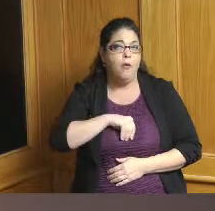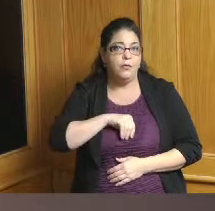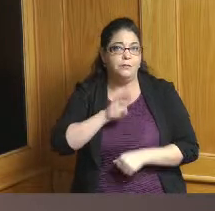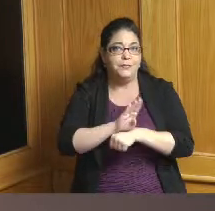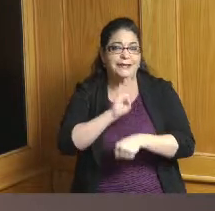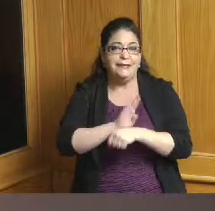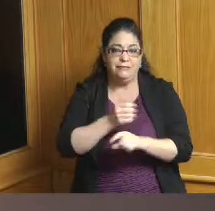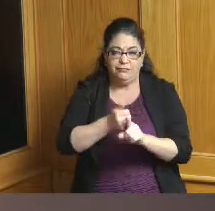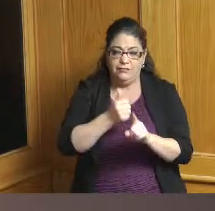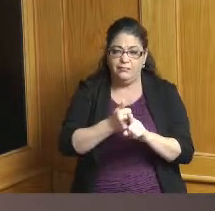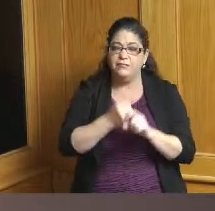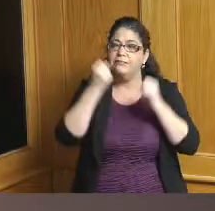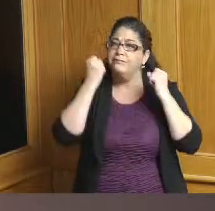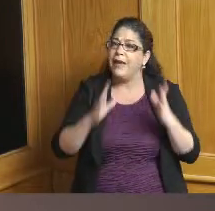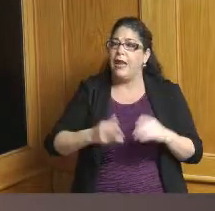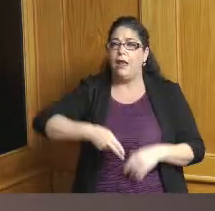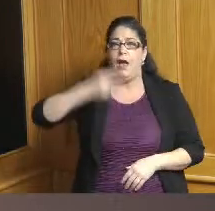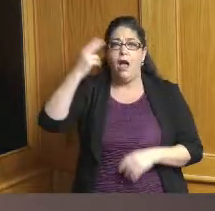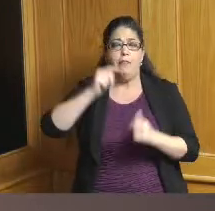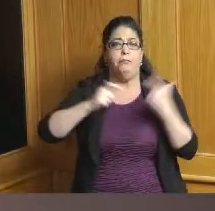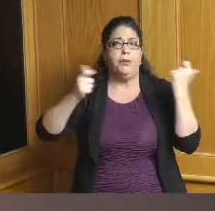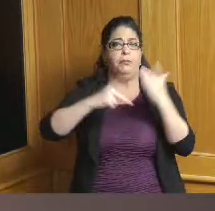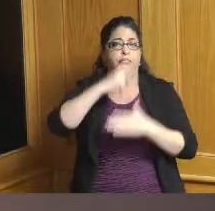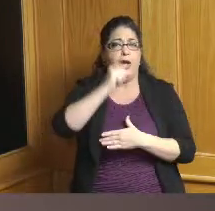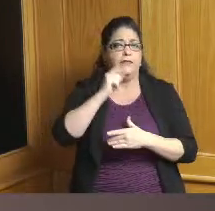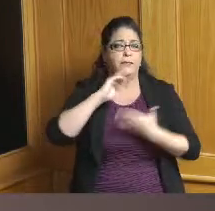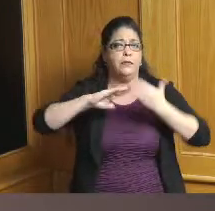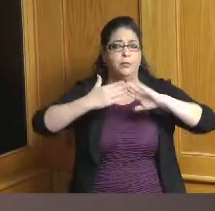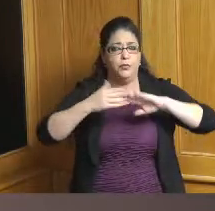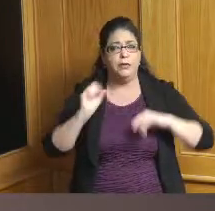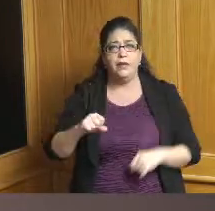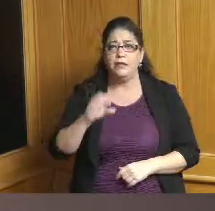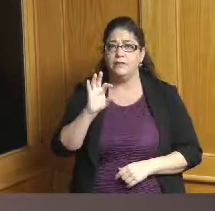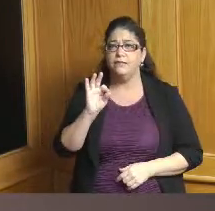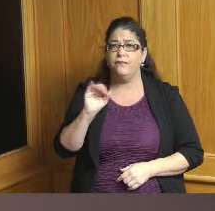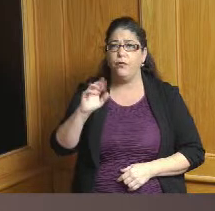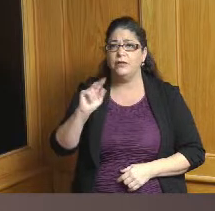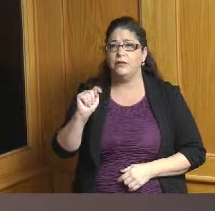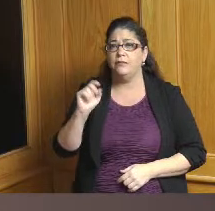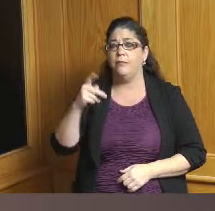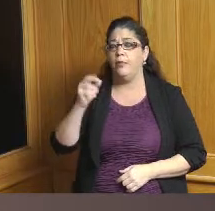number of high-profile projects in the community in Forest Park they just recently completed